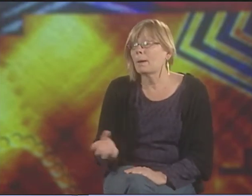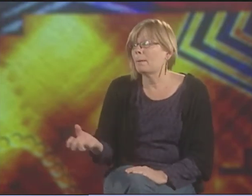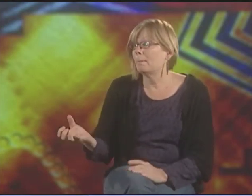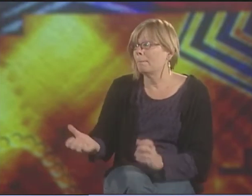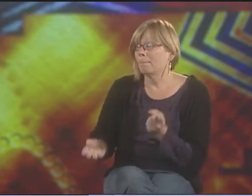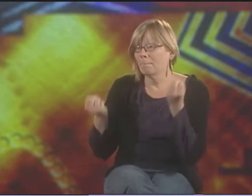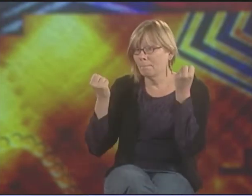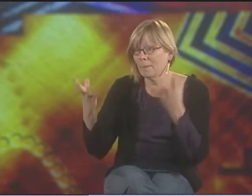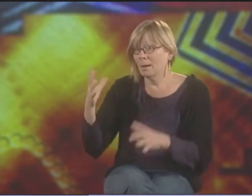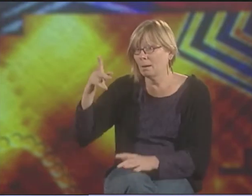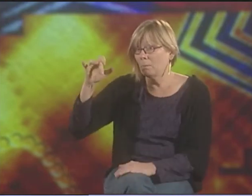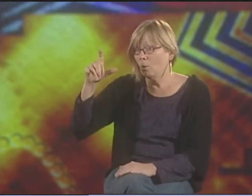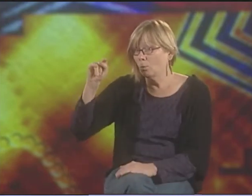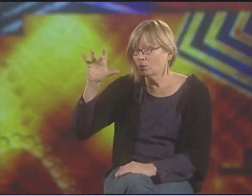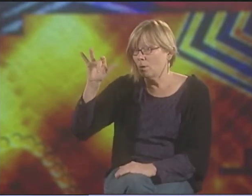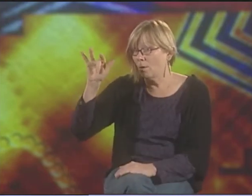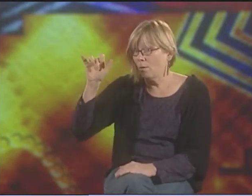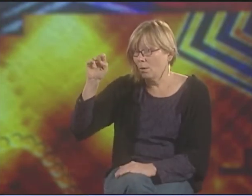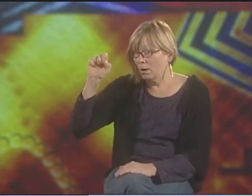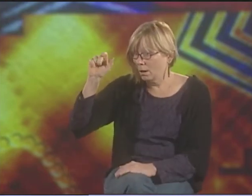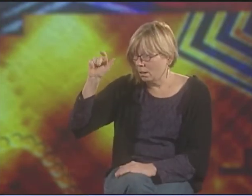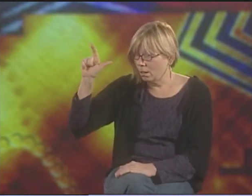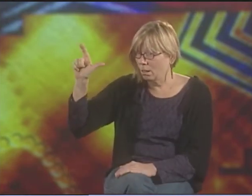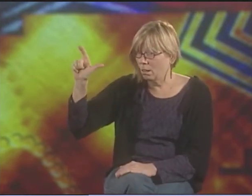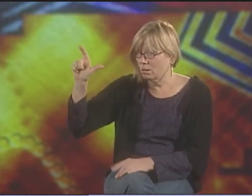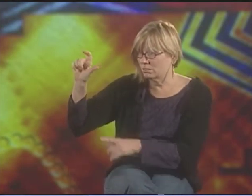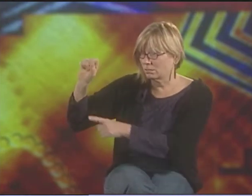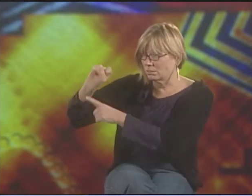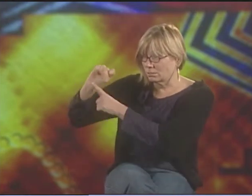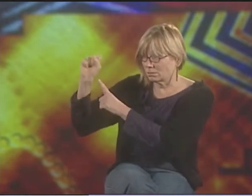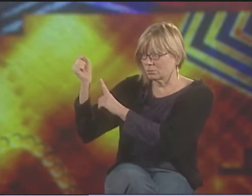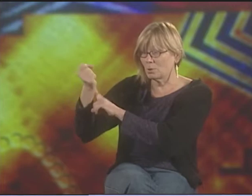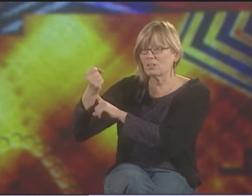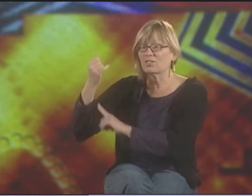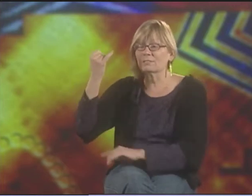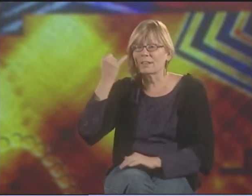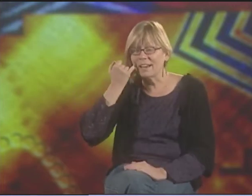IT RELATES TO THE CULTURE OF ART AND EXPRESSION.